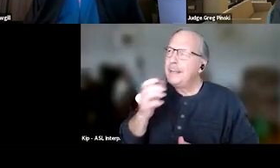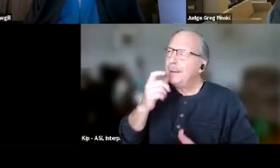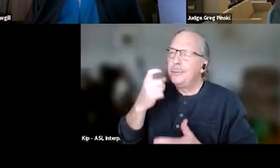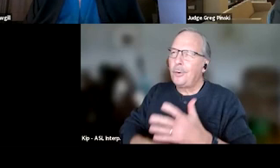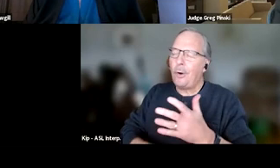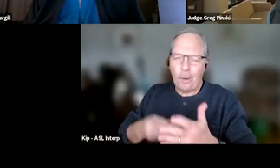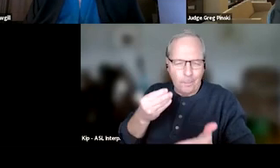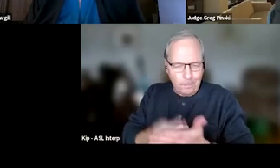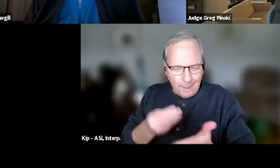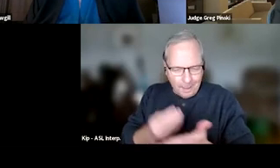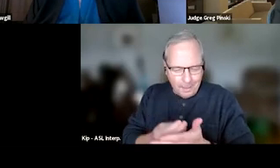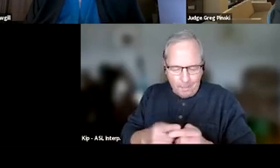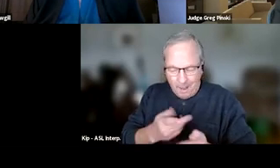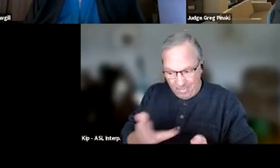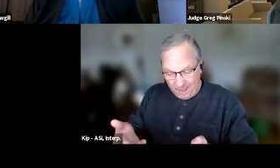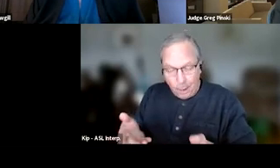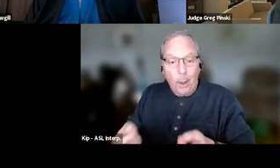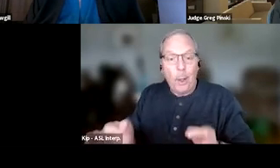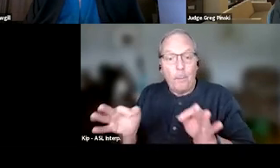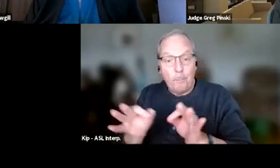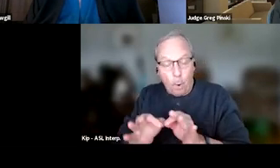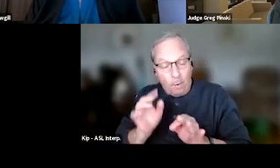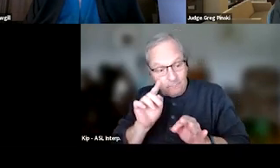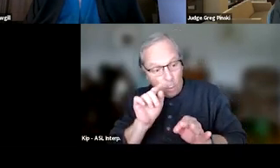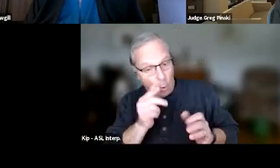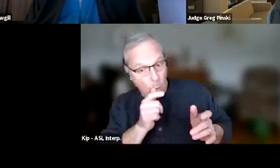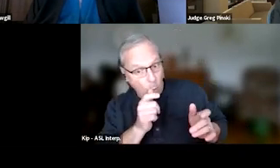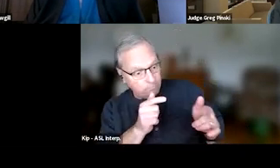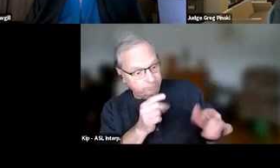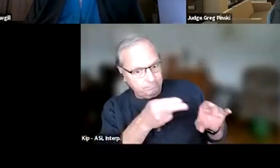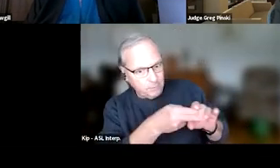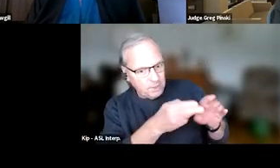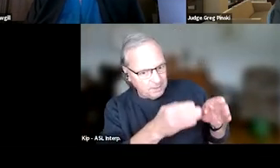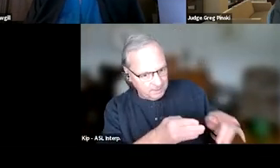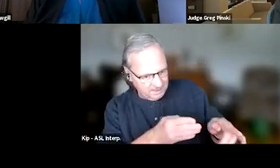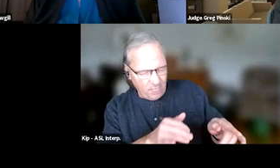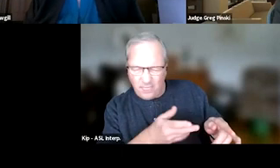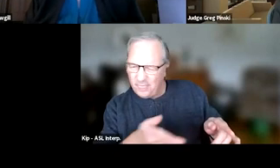but there's things that are important to our participants. Those are things that are really important. I just saw,